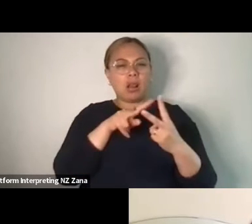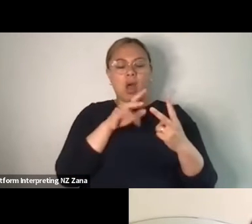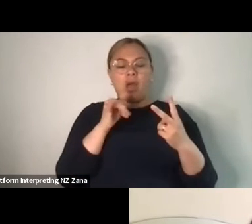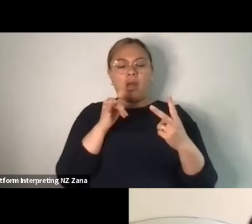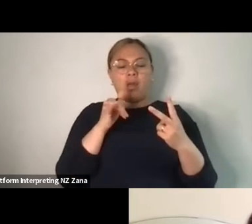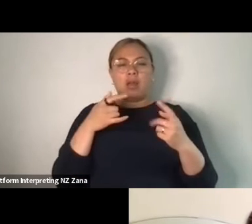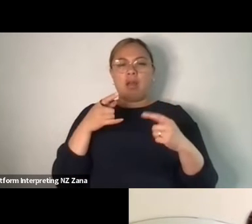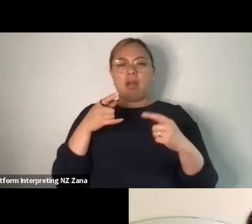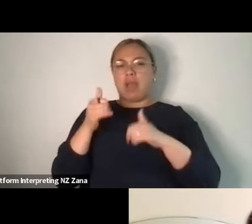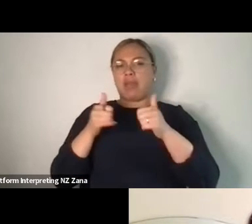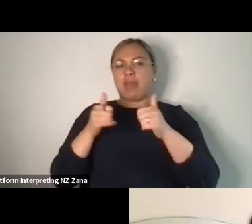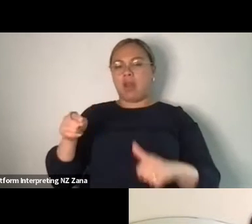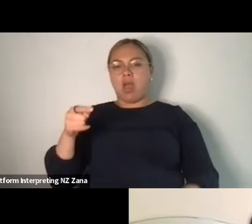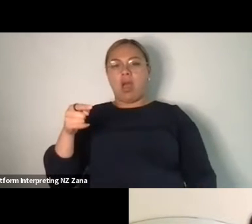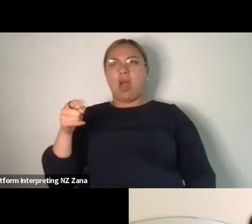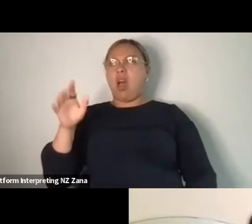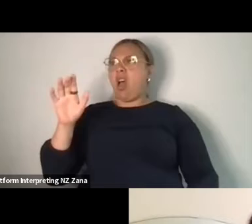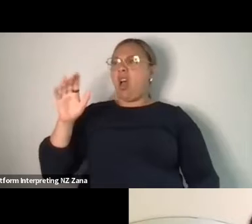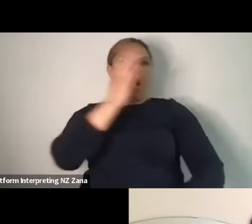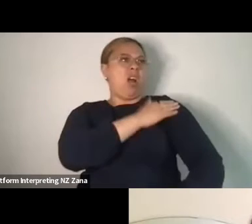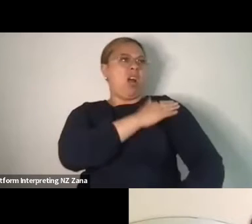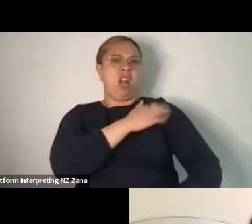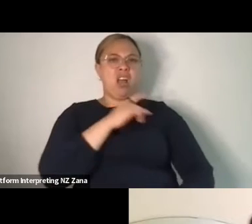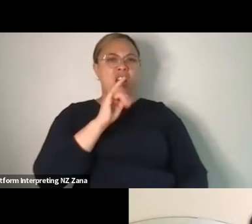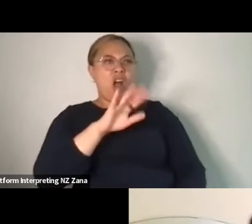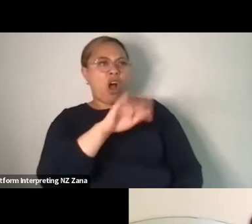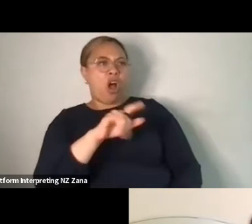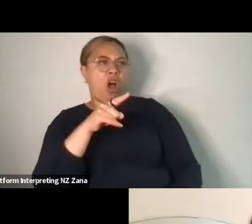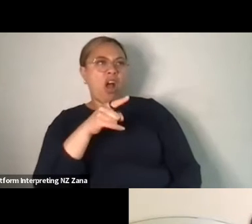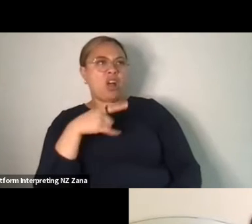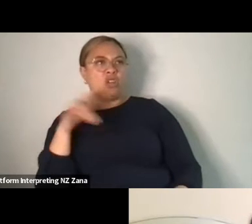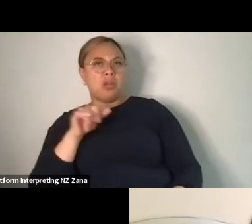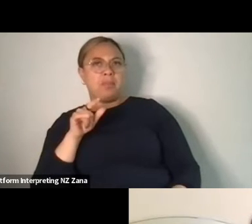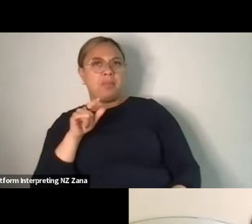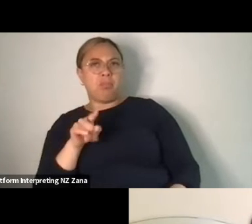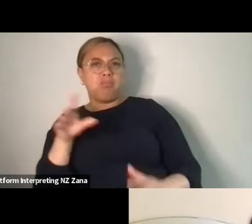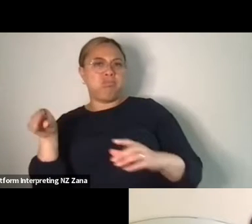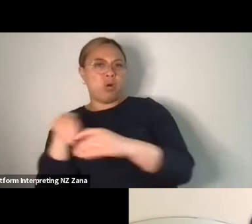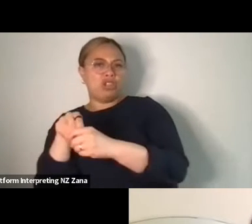that's more of when I cause trouble for people, it's with my procrastination of making decisions.